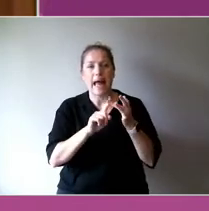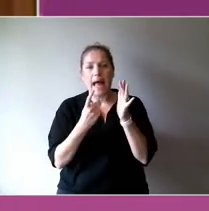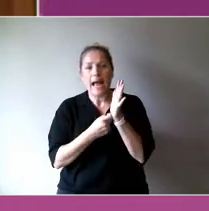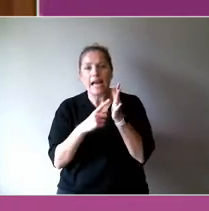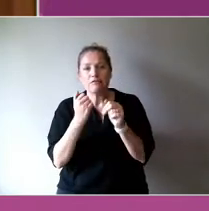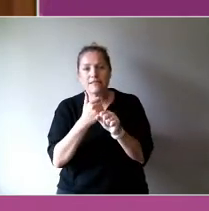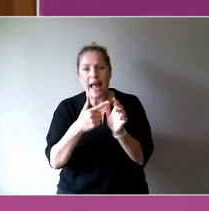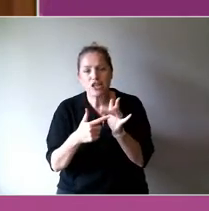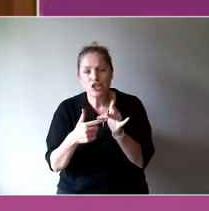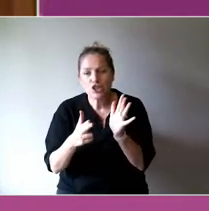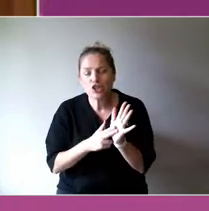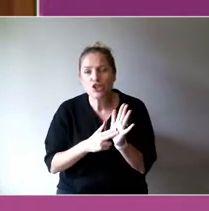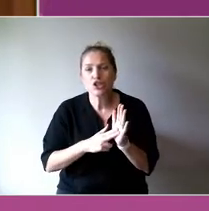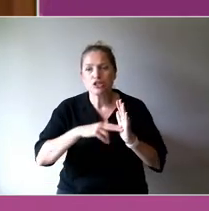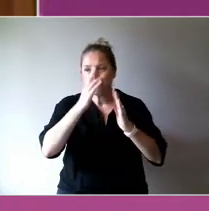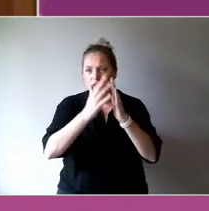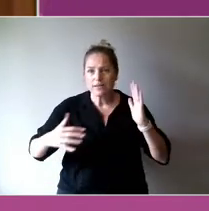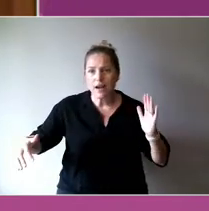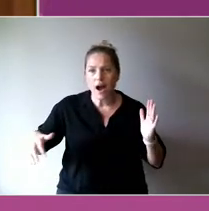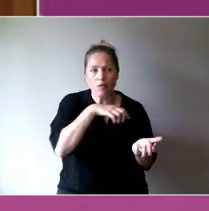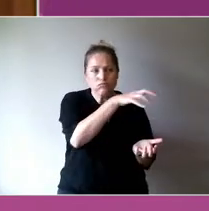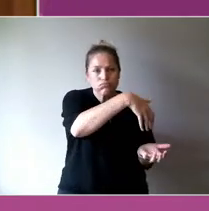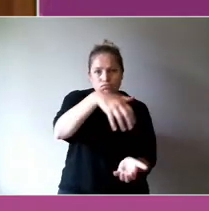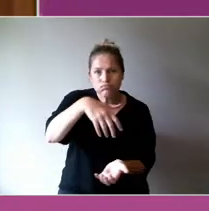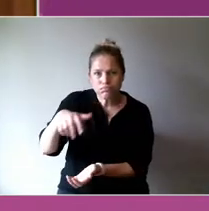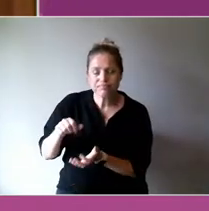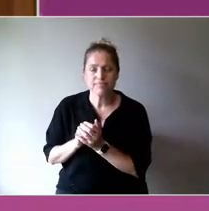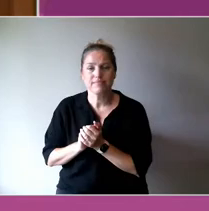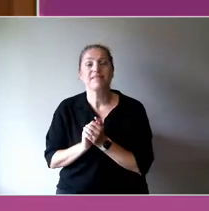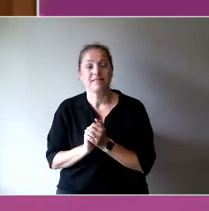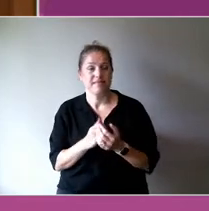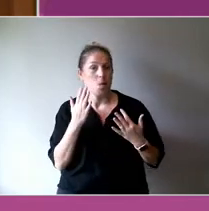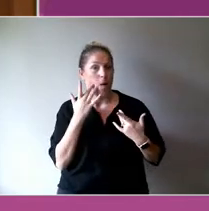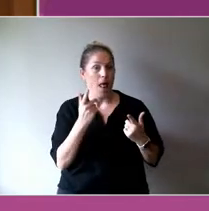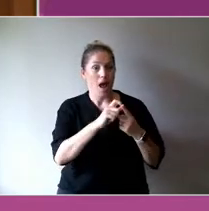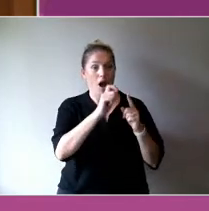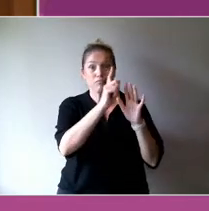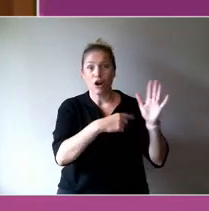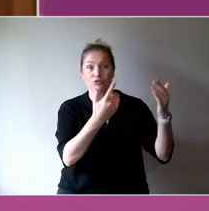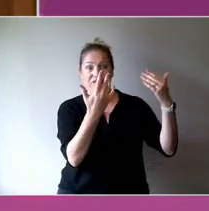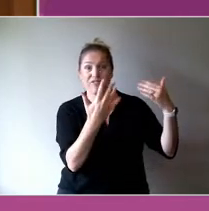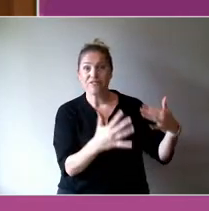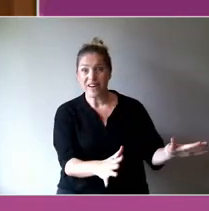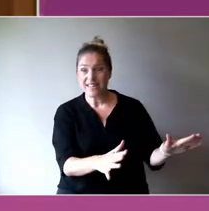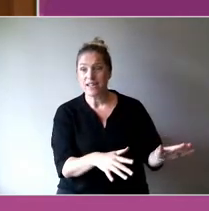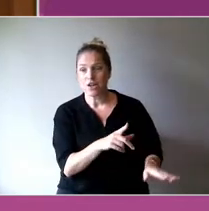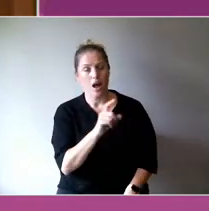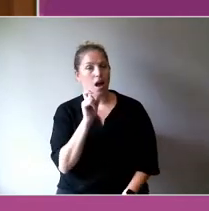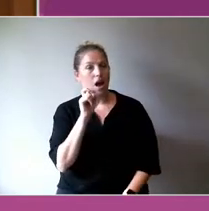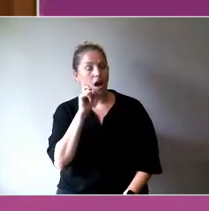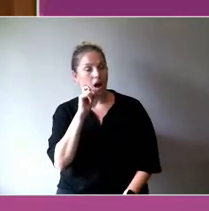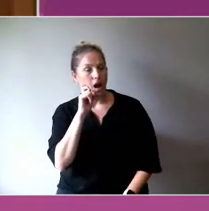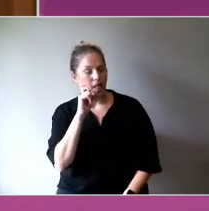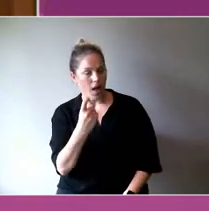When the project ends, those things go and the garden flounders and the people are left feeling blamed for what is not working.